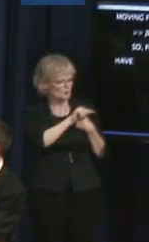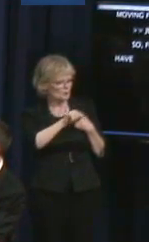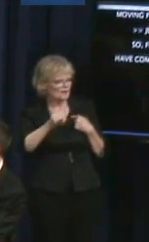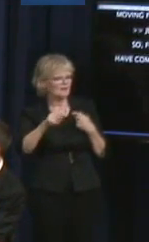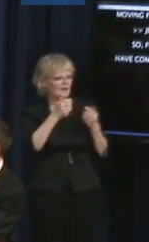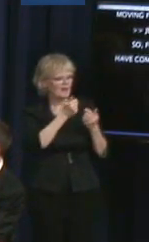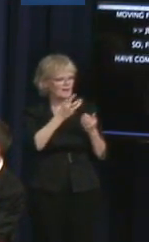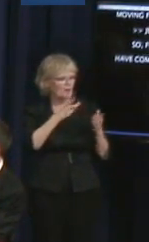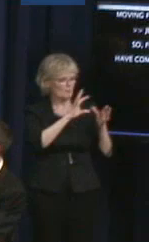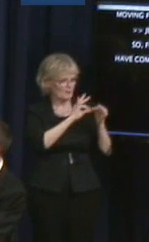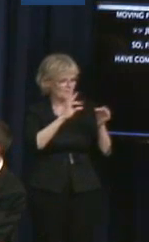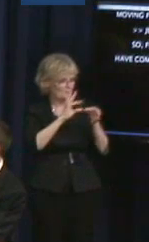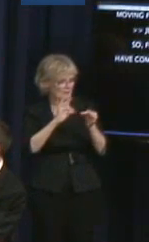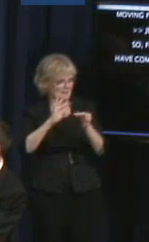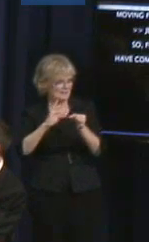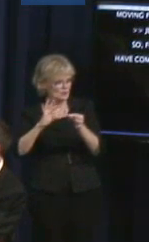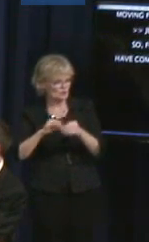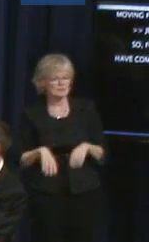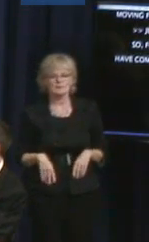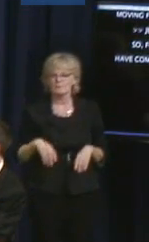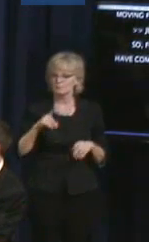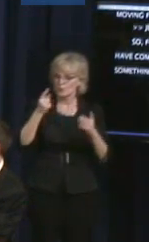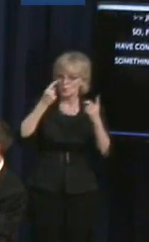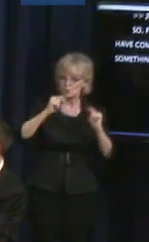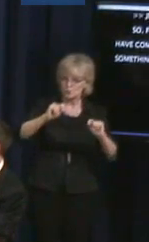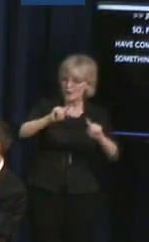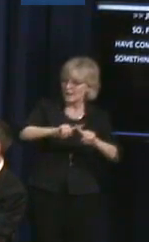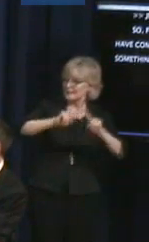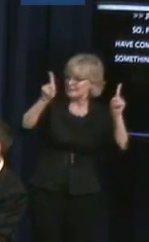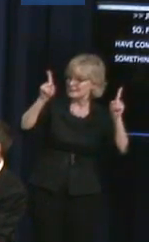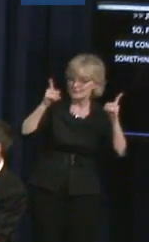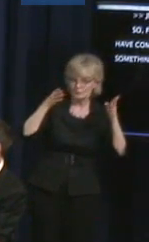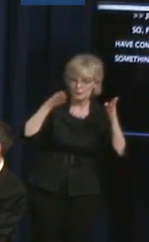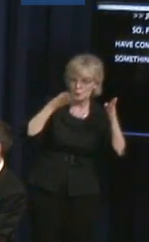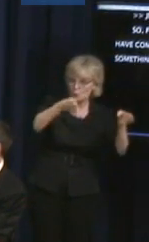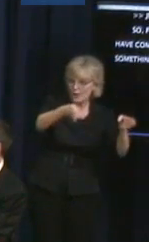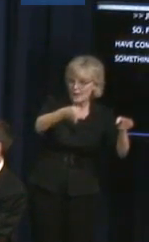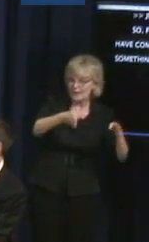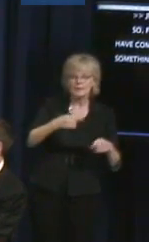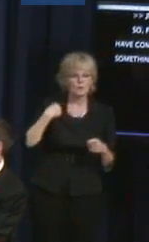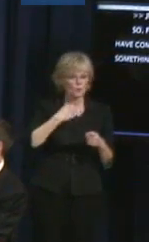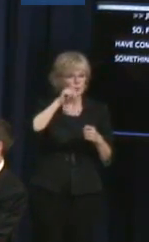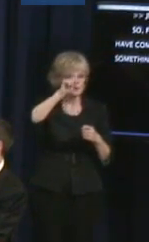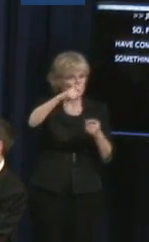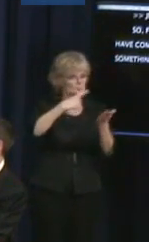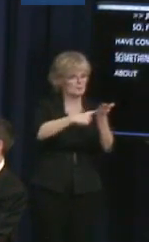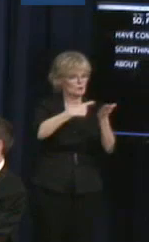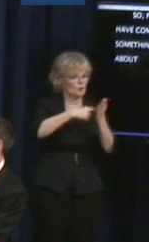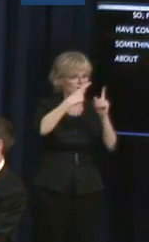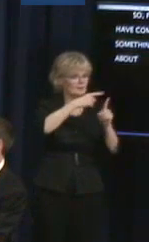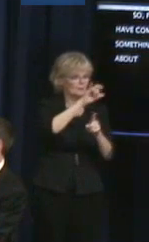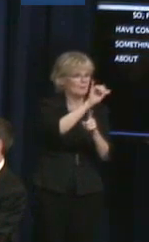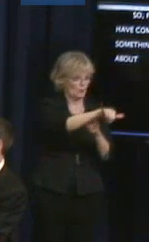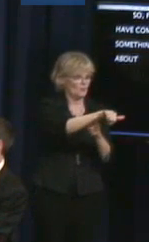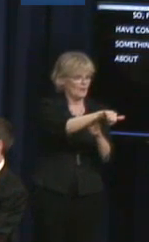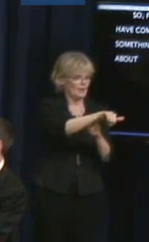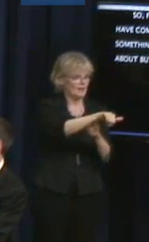Try another way, which is something that we should all be not only speaking about, but I think putting forth